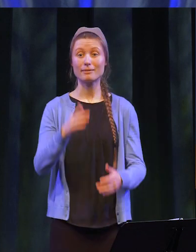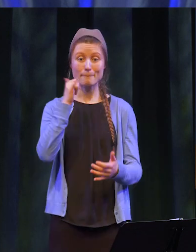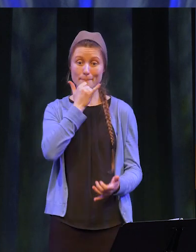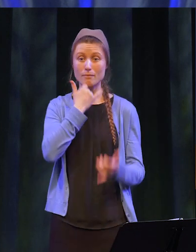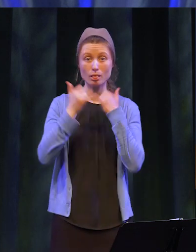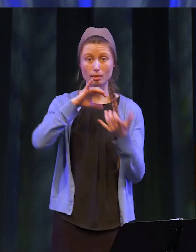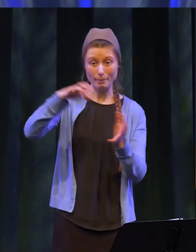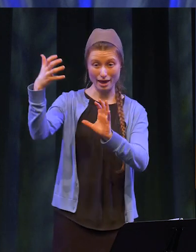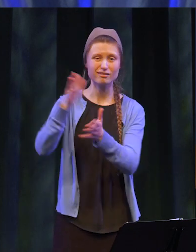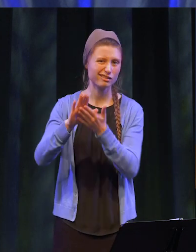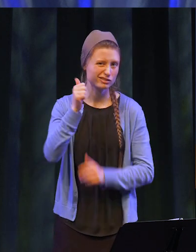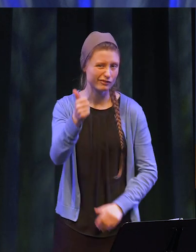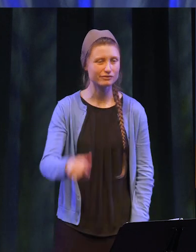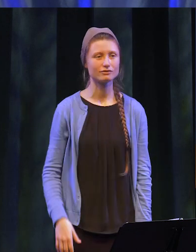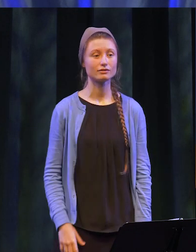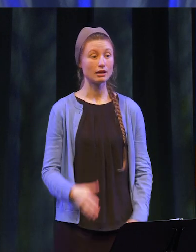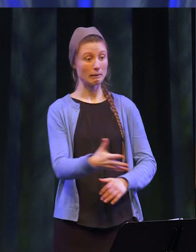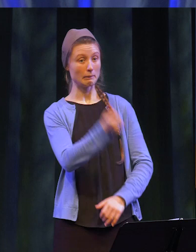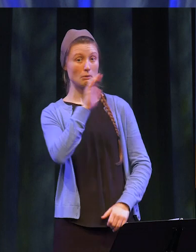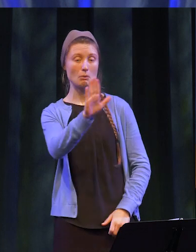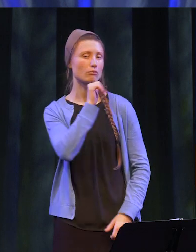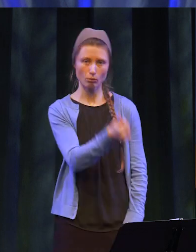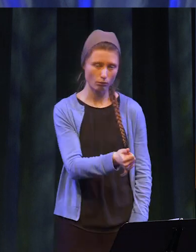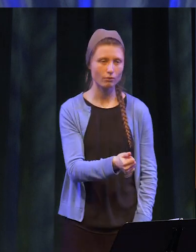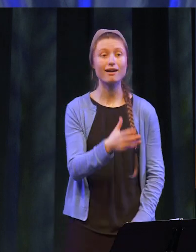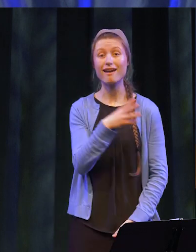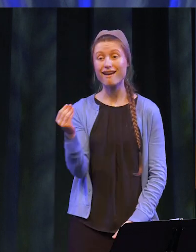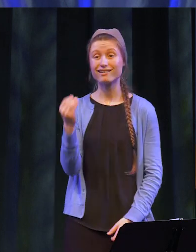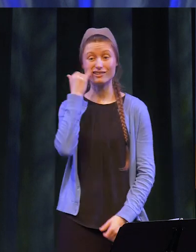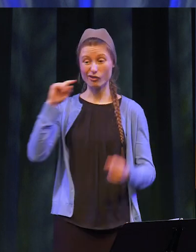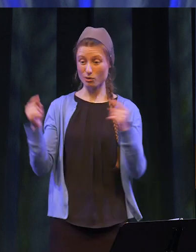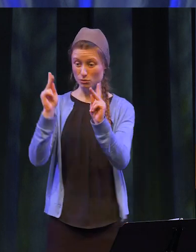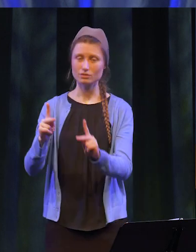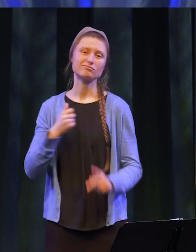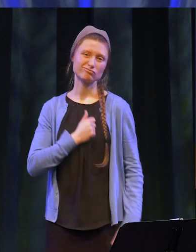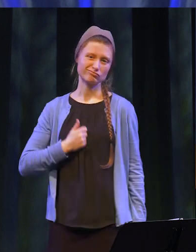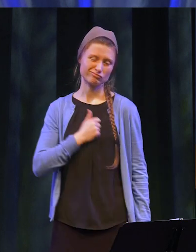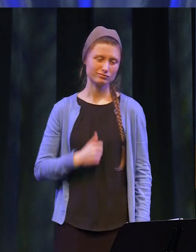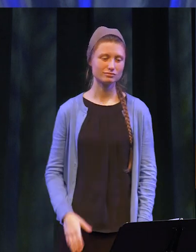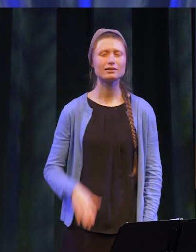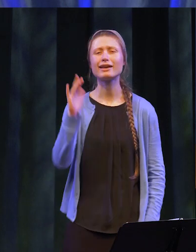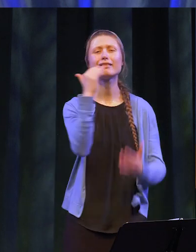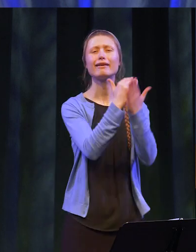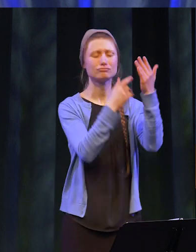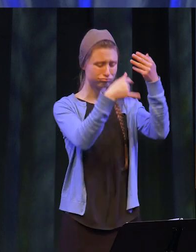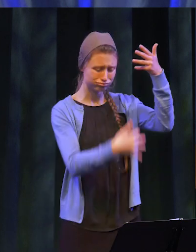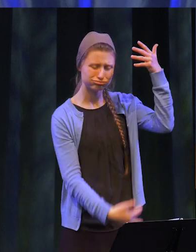Clean up your own messes. Don’t take things that aren’t yours. Say you're SORRY when you HURT somebody. His list goes on.